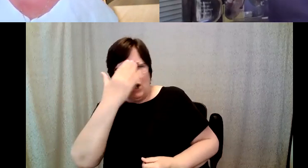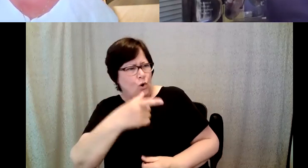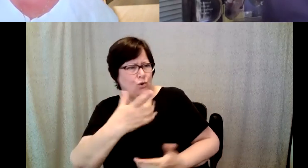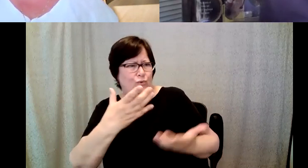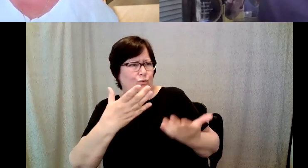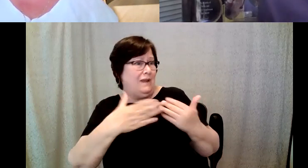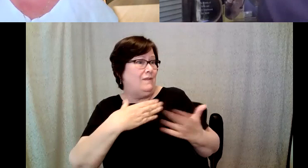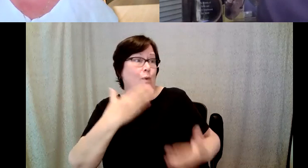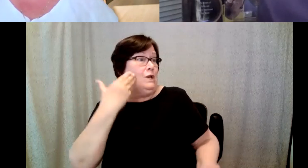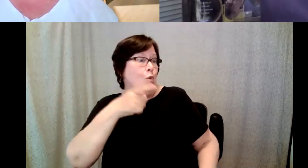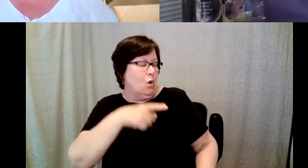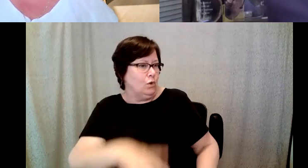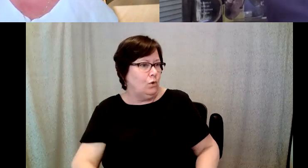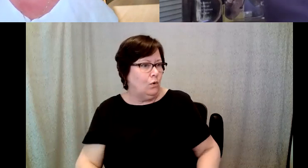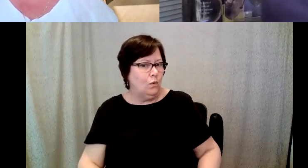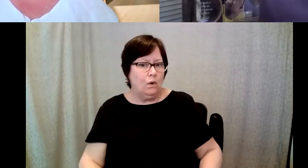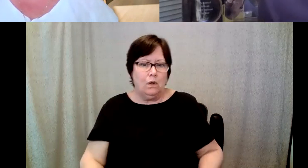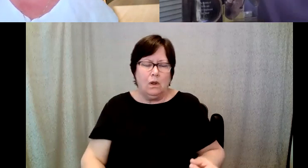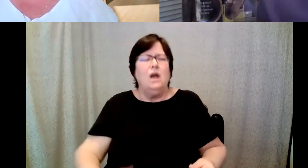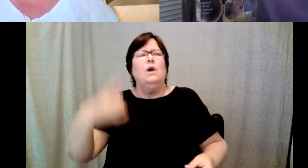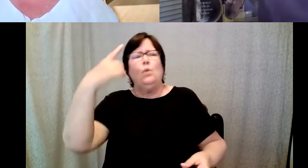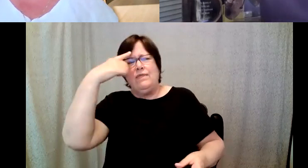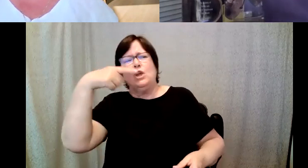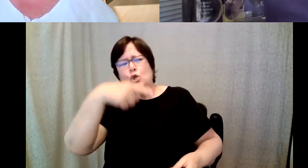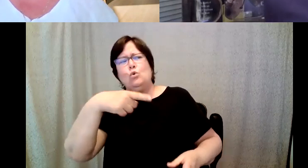D. Major Cohen: we've been talking we think you would make a good barista.